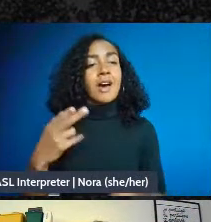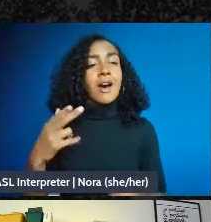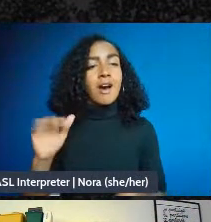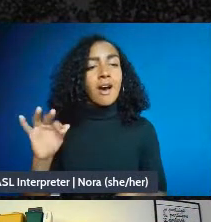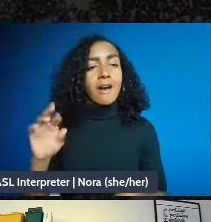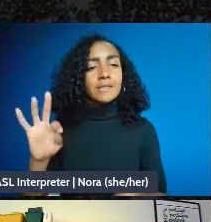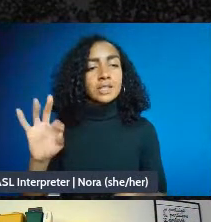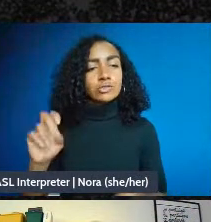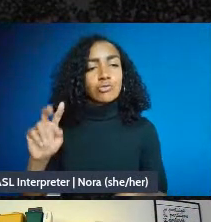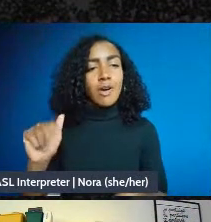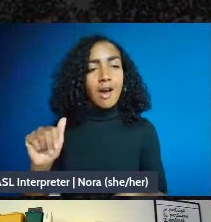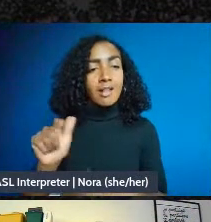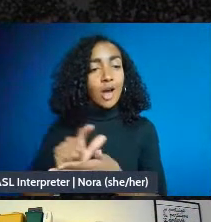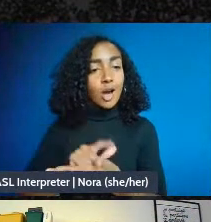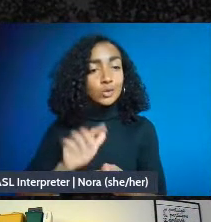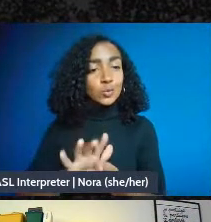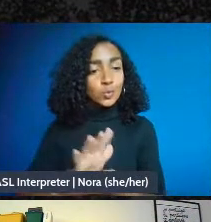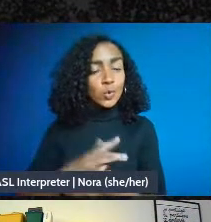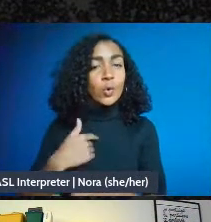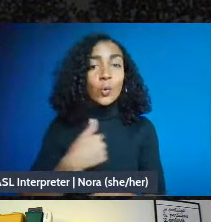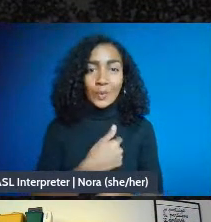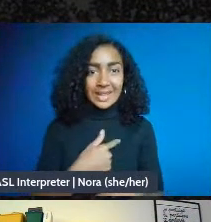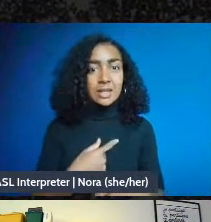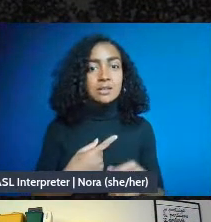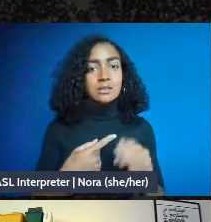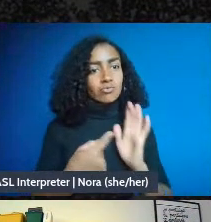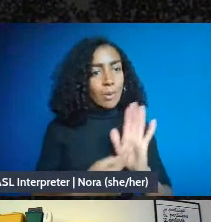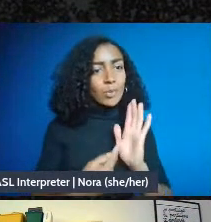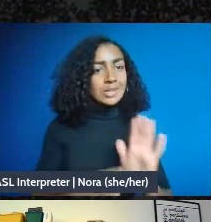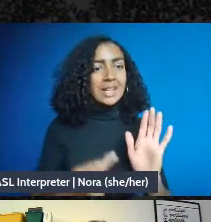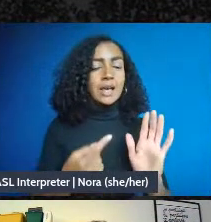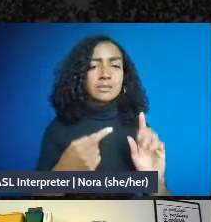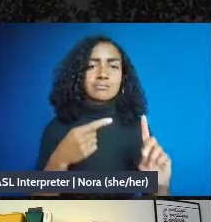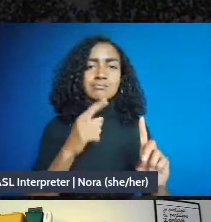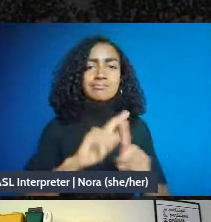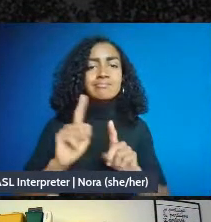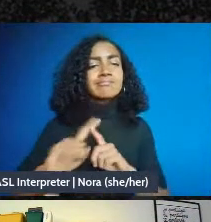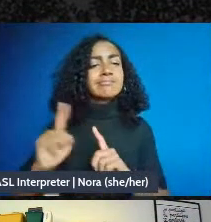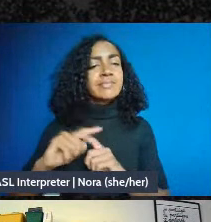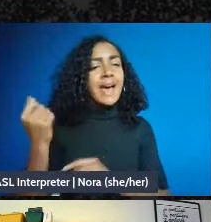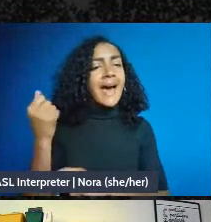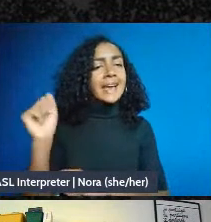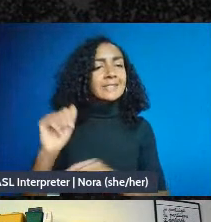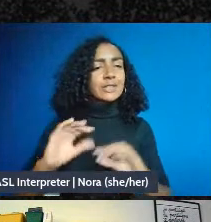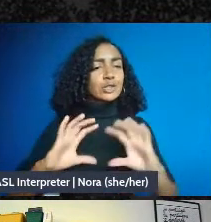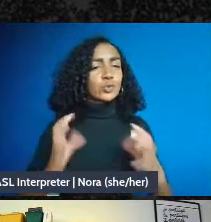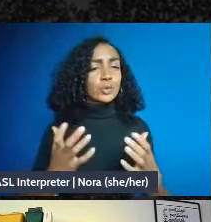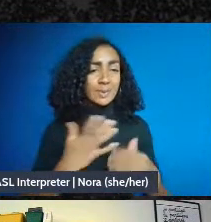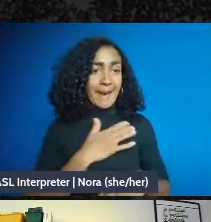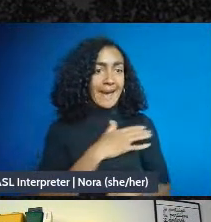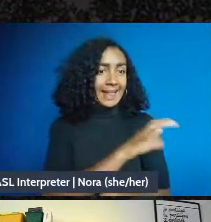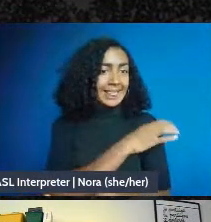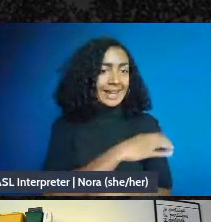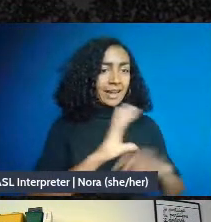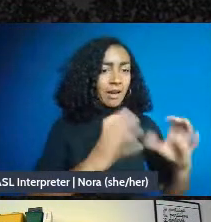activist groups, both sort of semi-large groups that are doing progressive organizing and what